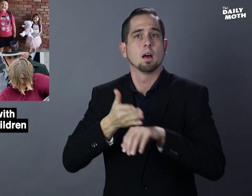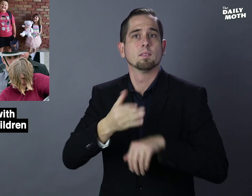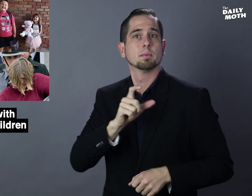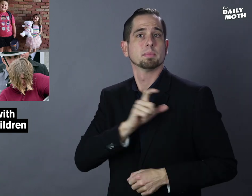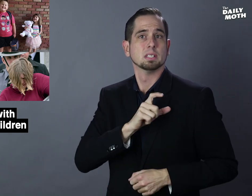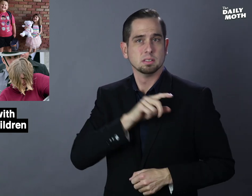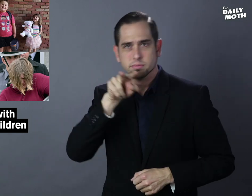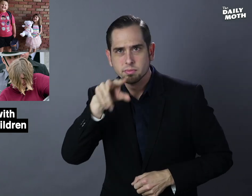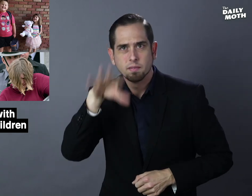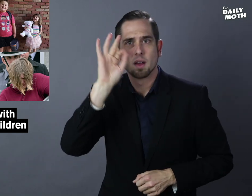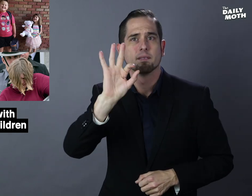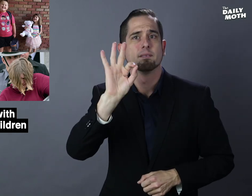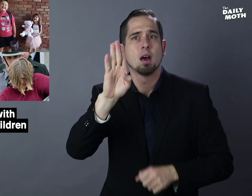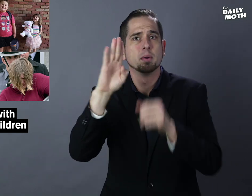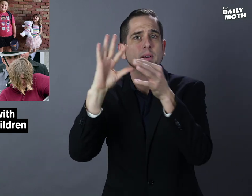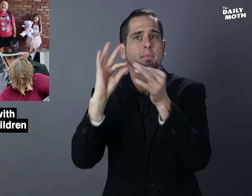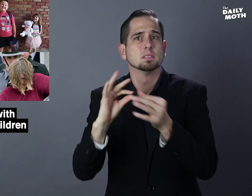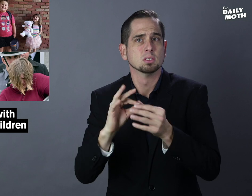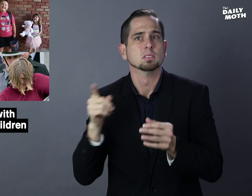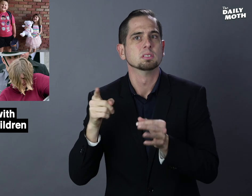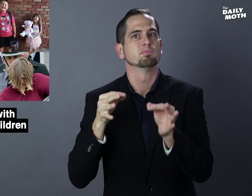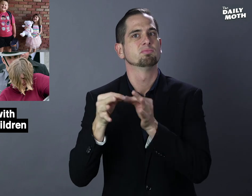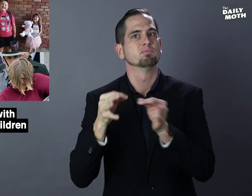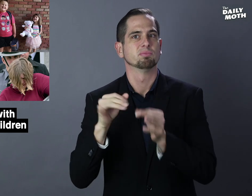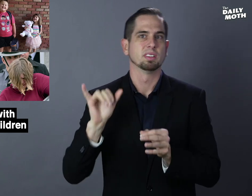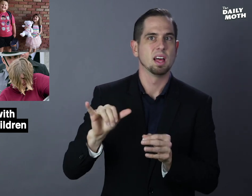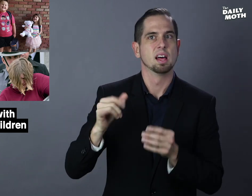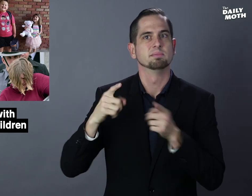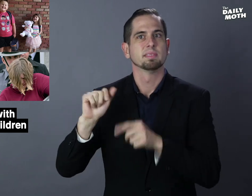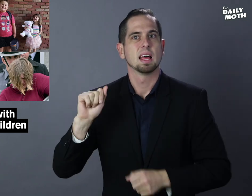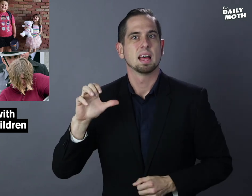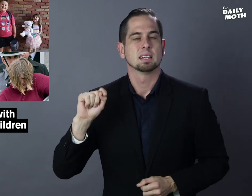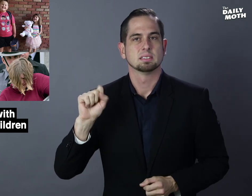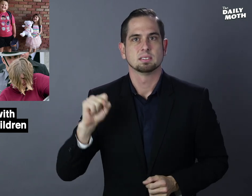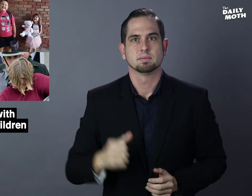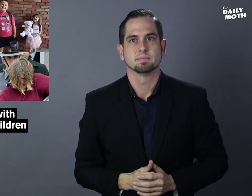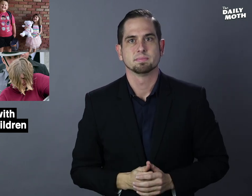police found Facebook messages where she described the acts.